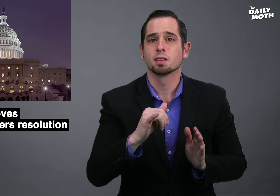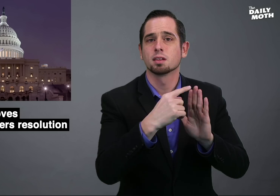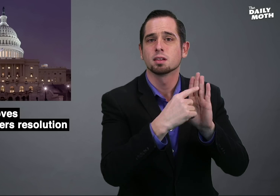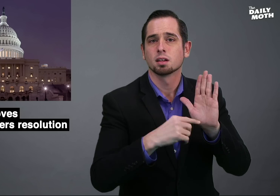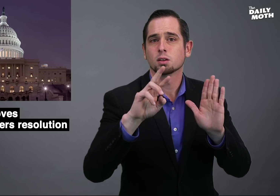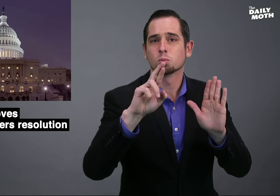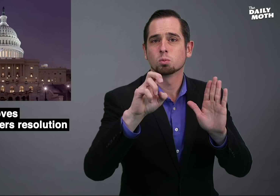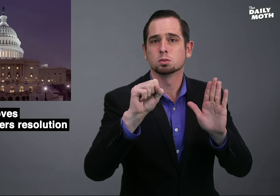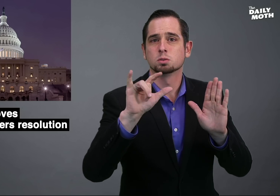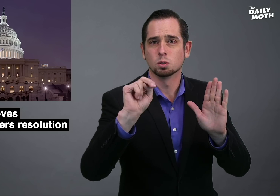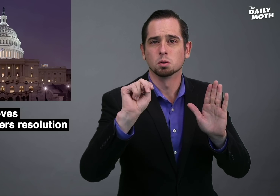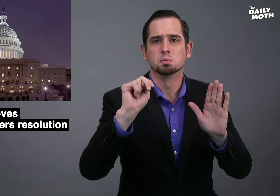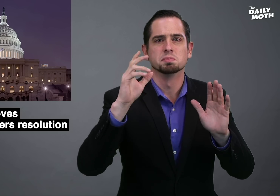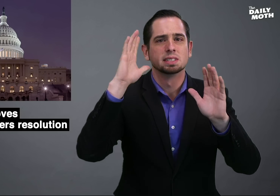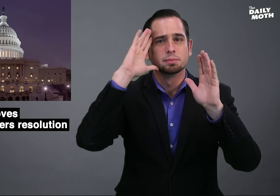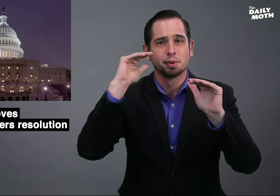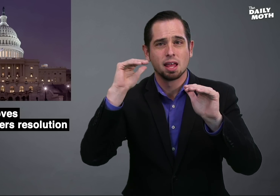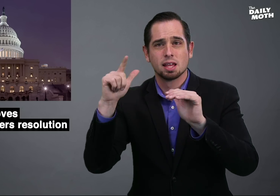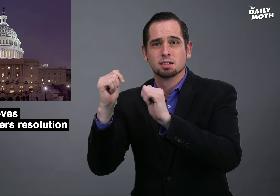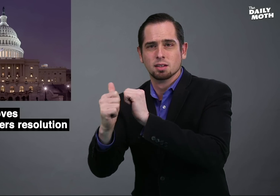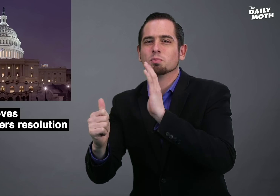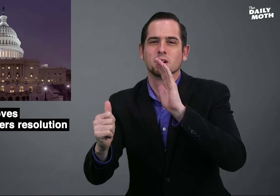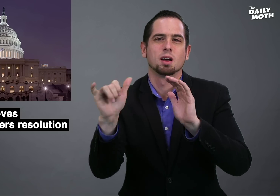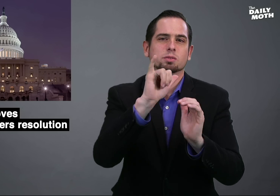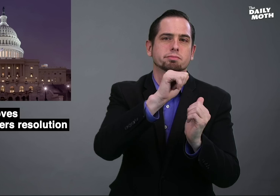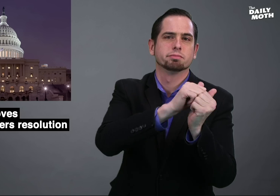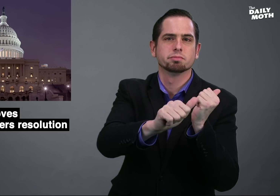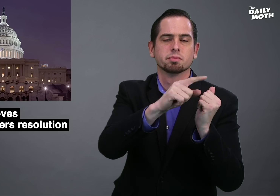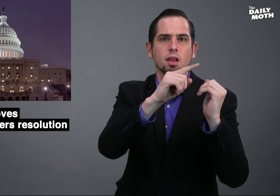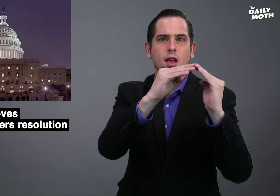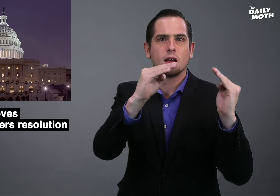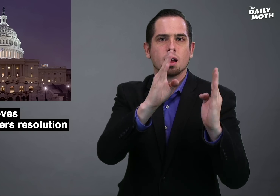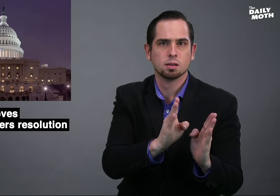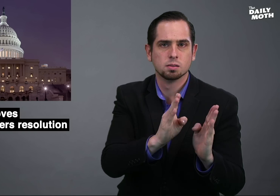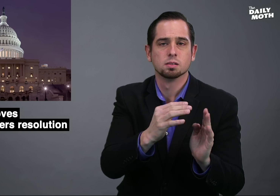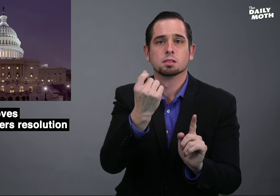The resolution is expected to pass the House,